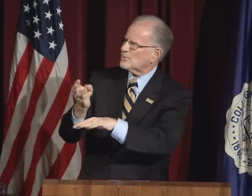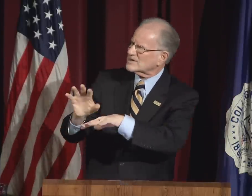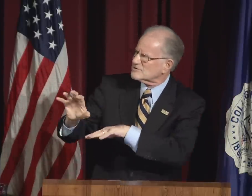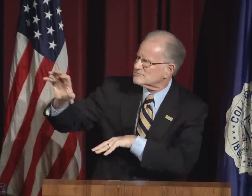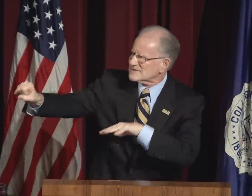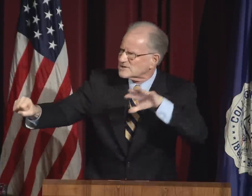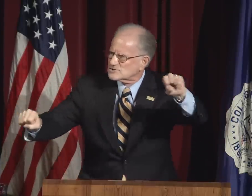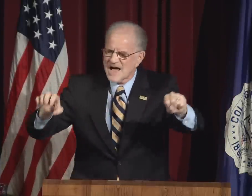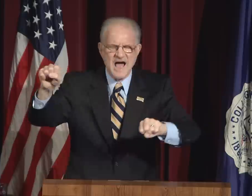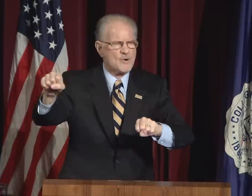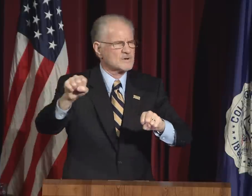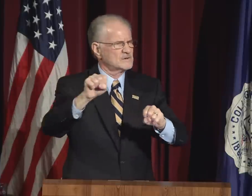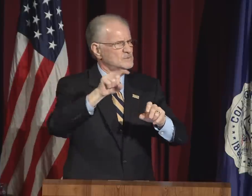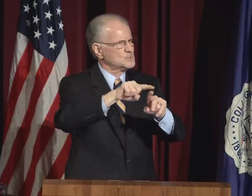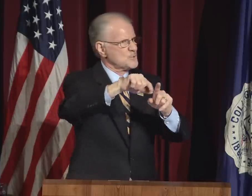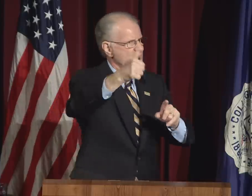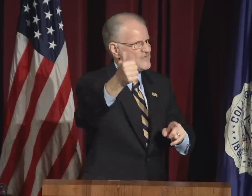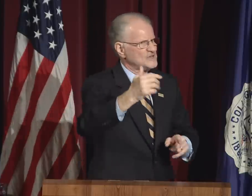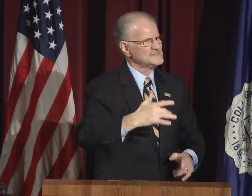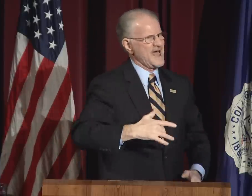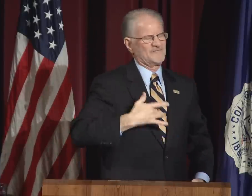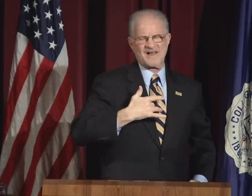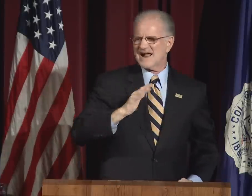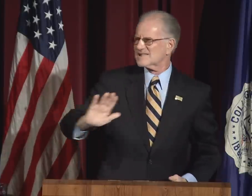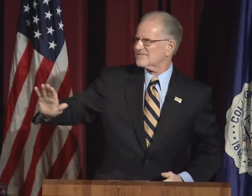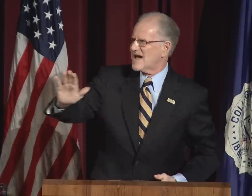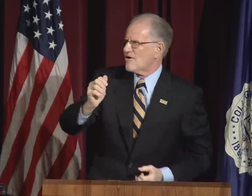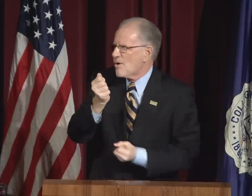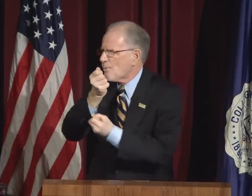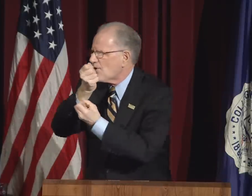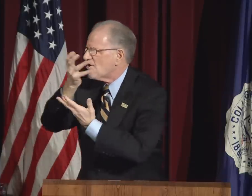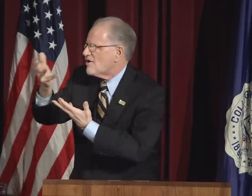That inclusion provided the strength to overcome.